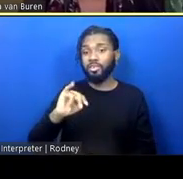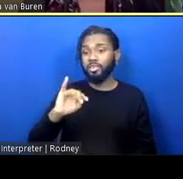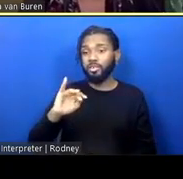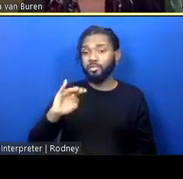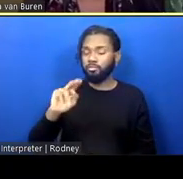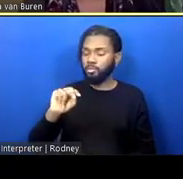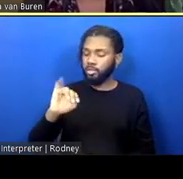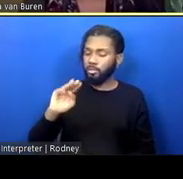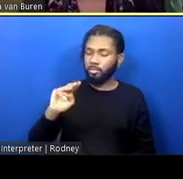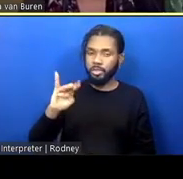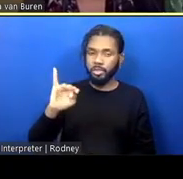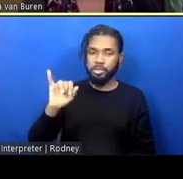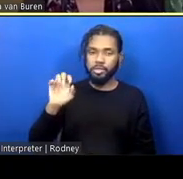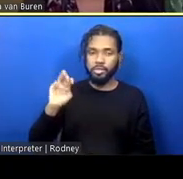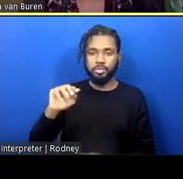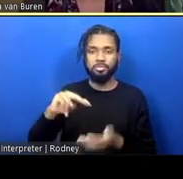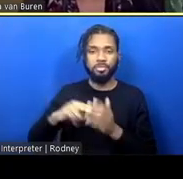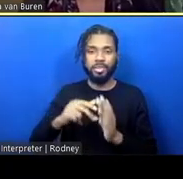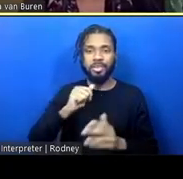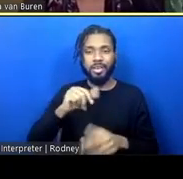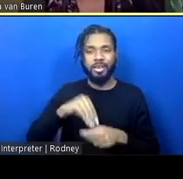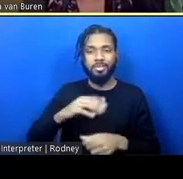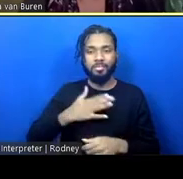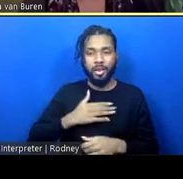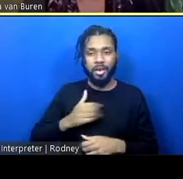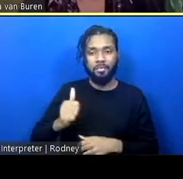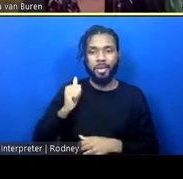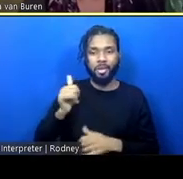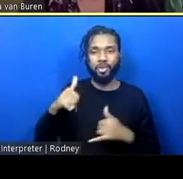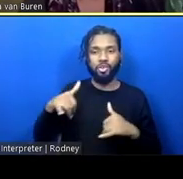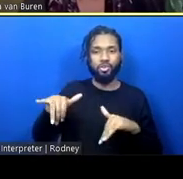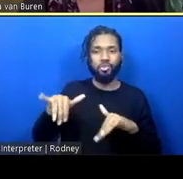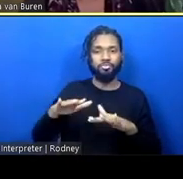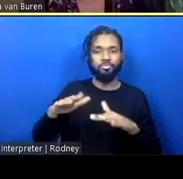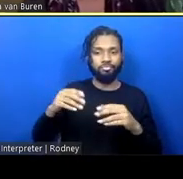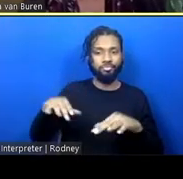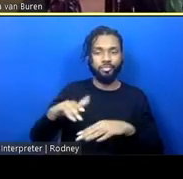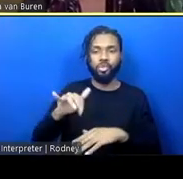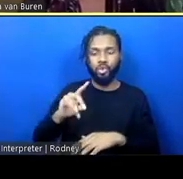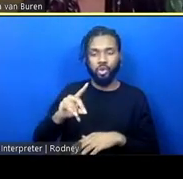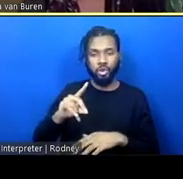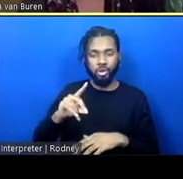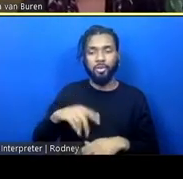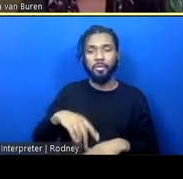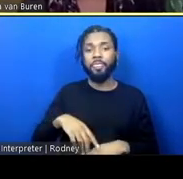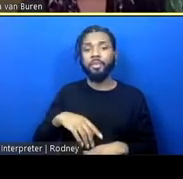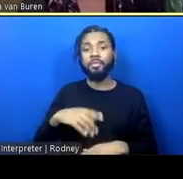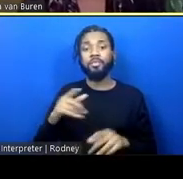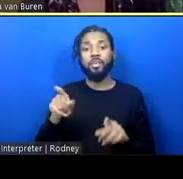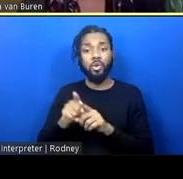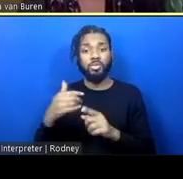So, there's a challenge to locating sites without getting backlash. There's also financing issues.